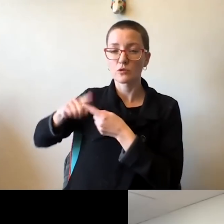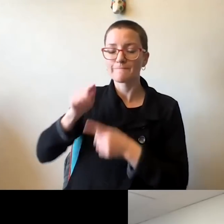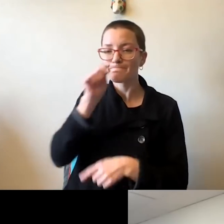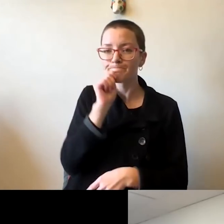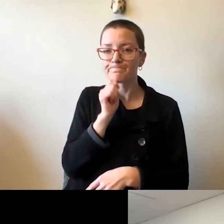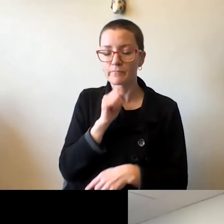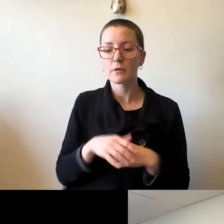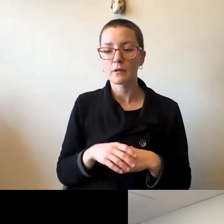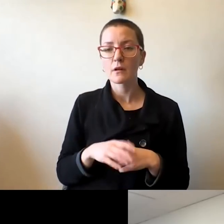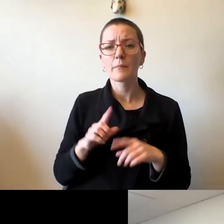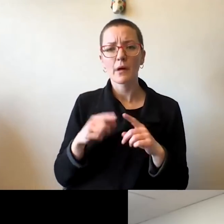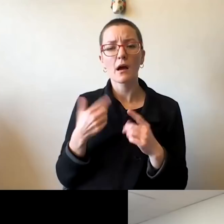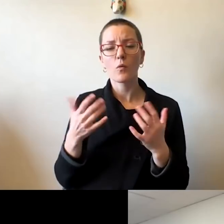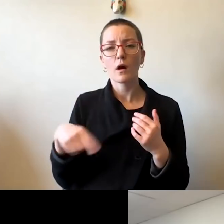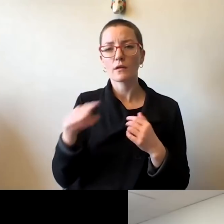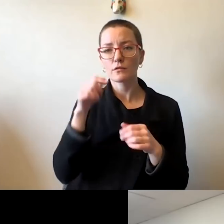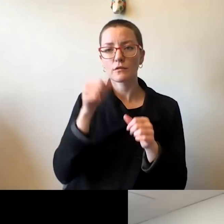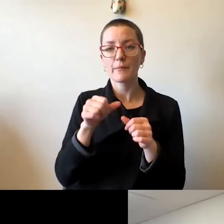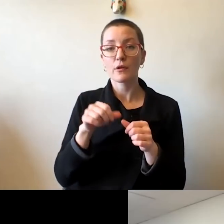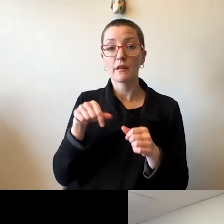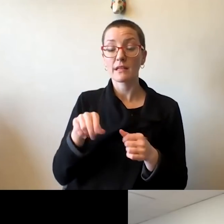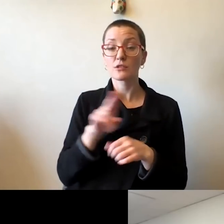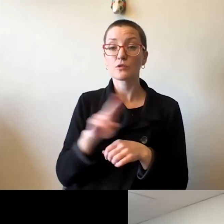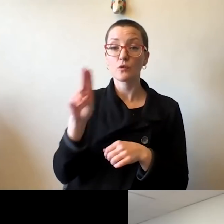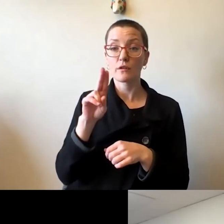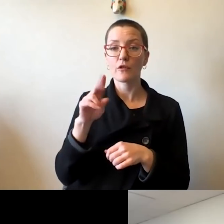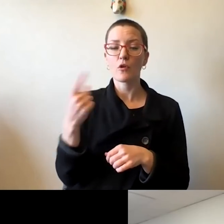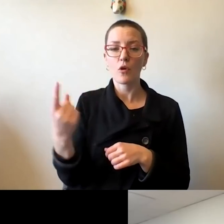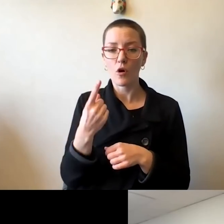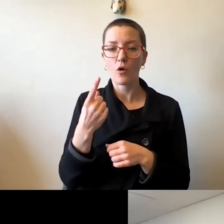this university has always put their health and safety first and will continue to do so.